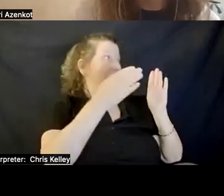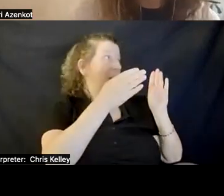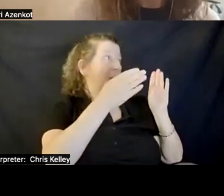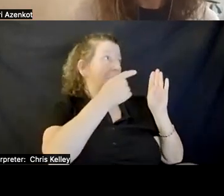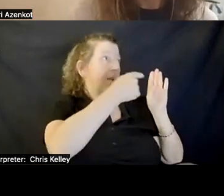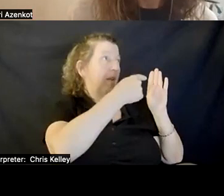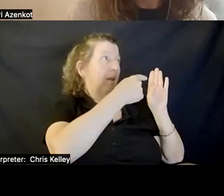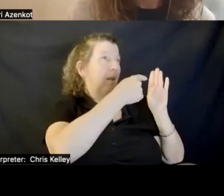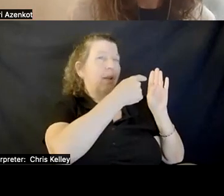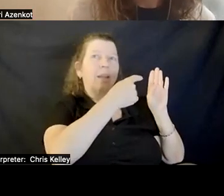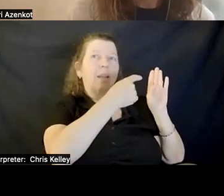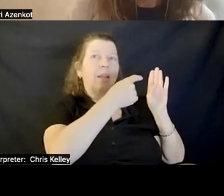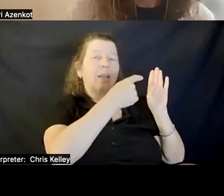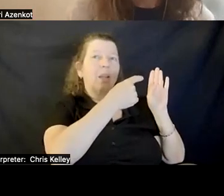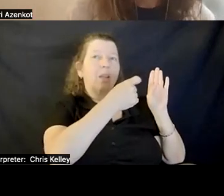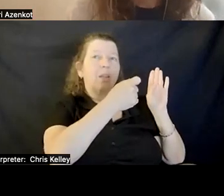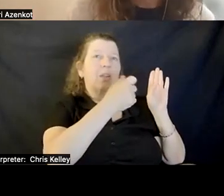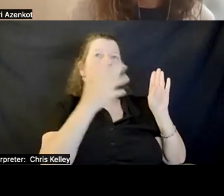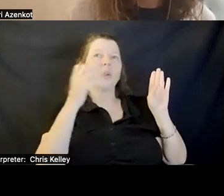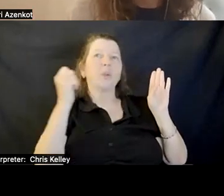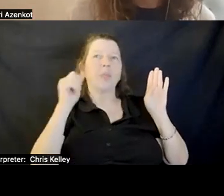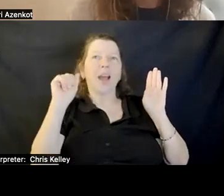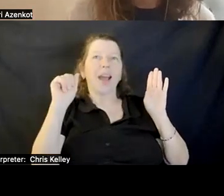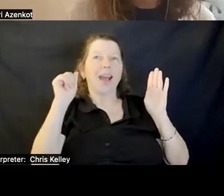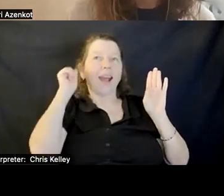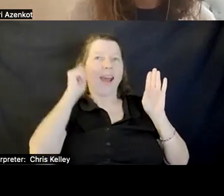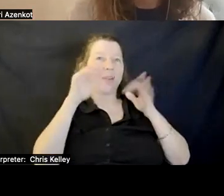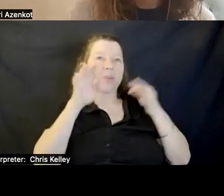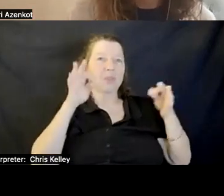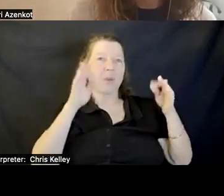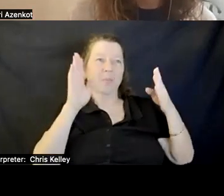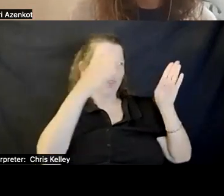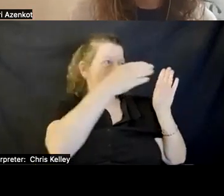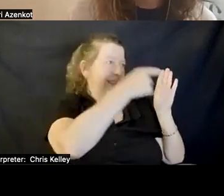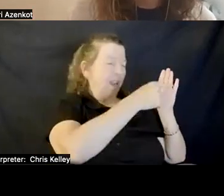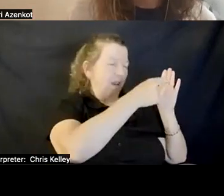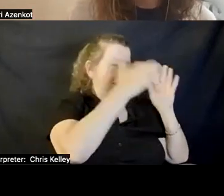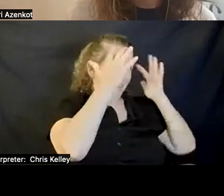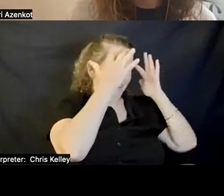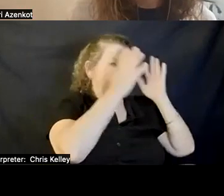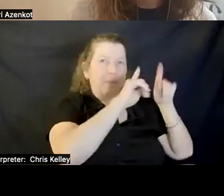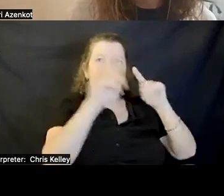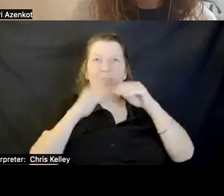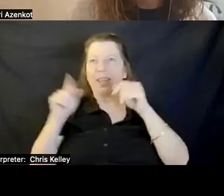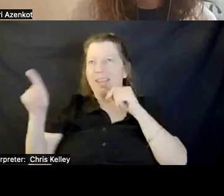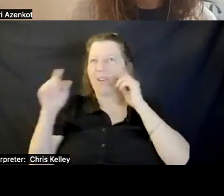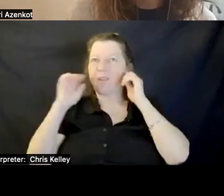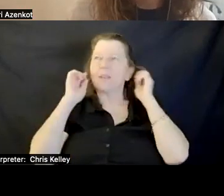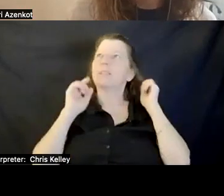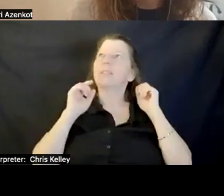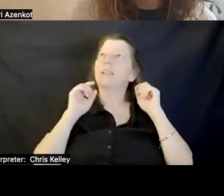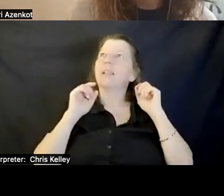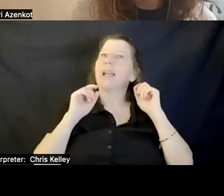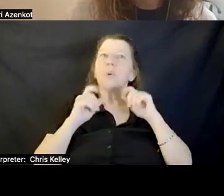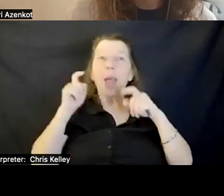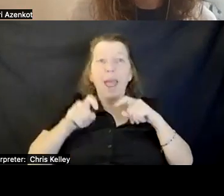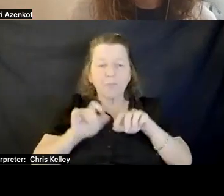pause and play audio descriptions. To do it manually, it would be hard, I guess.